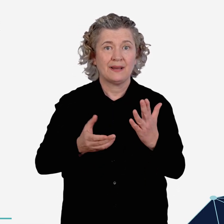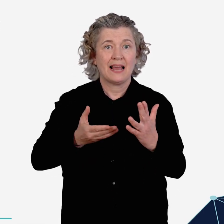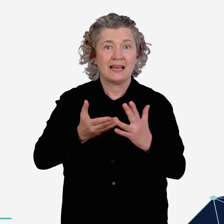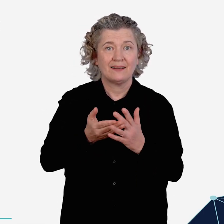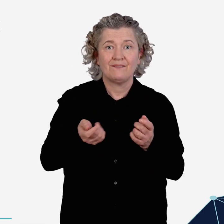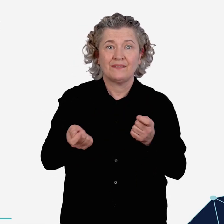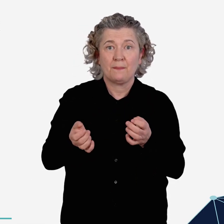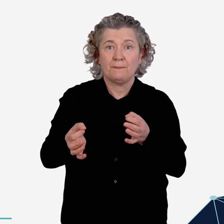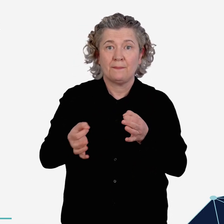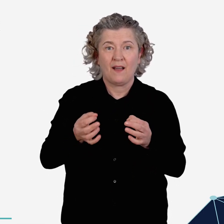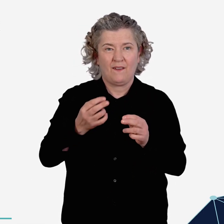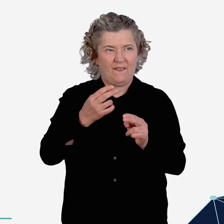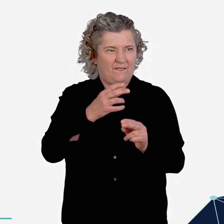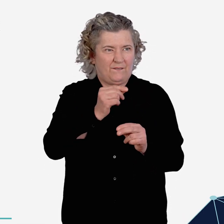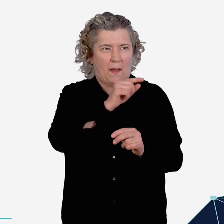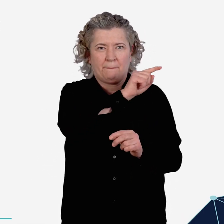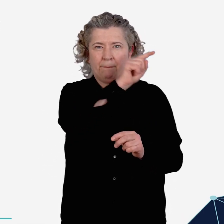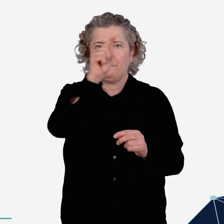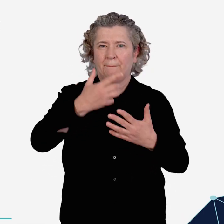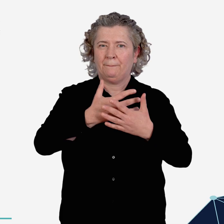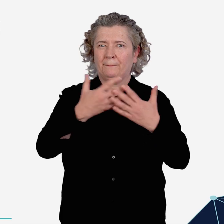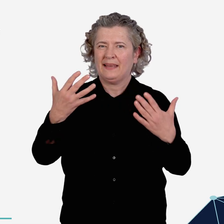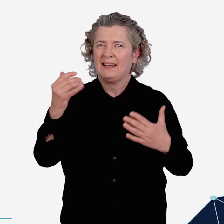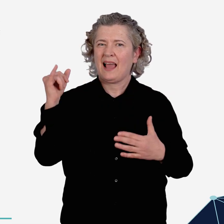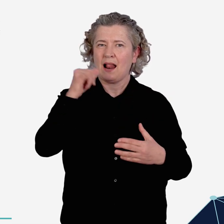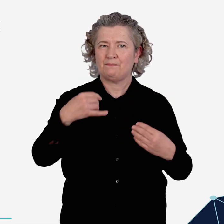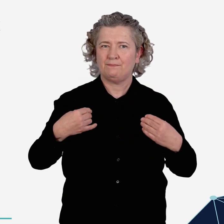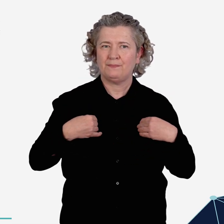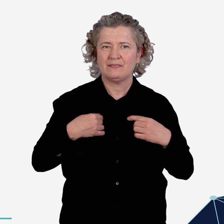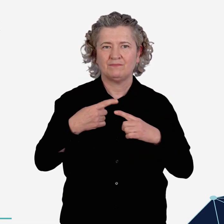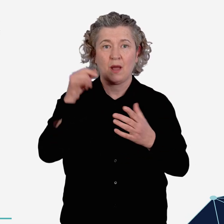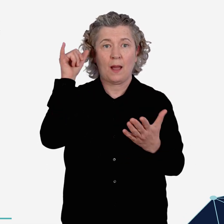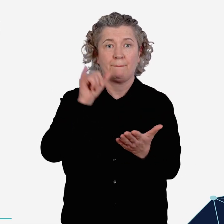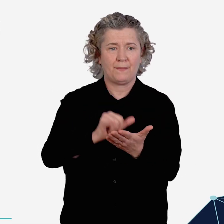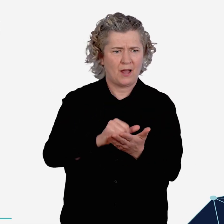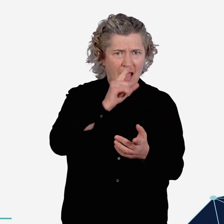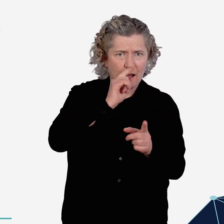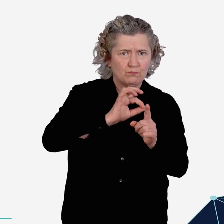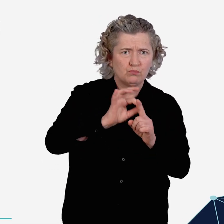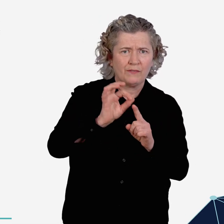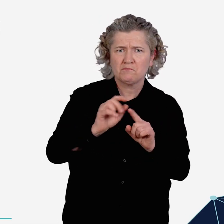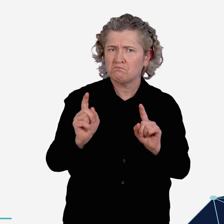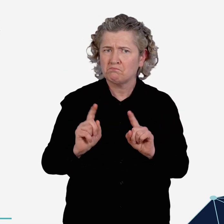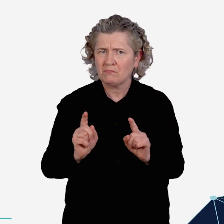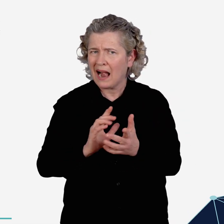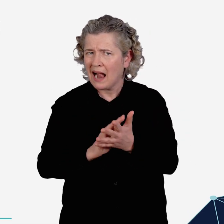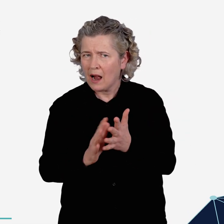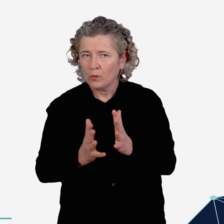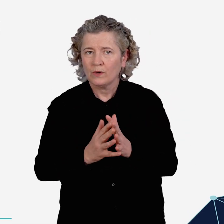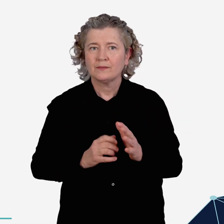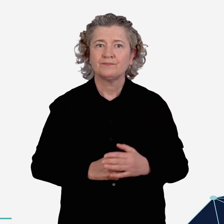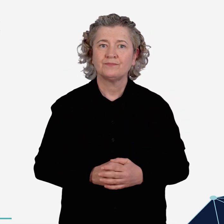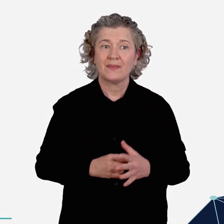How can Disability Access Facilitation Plans by airlines and airports be improved?